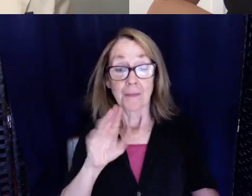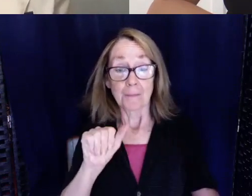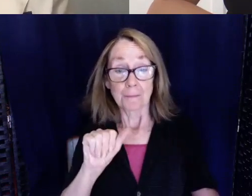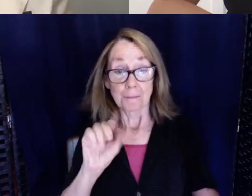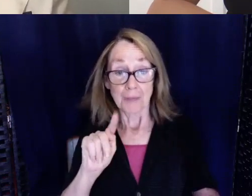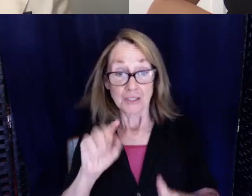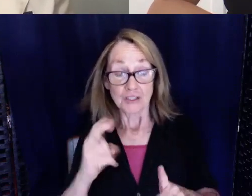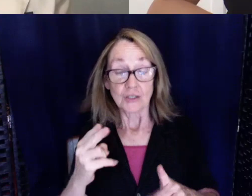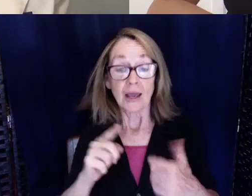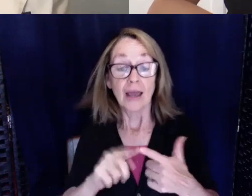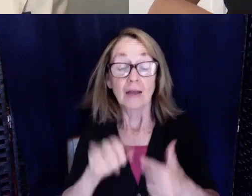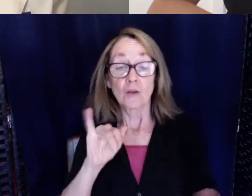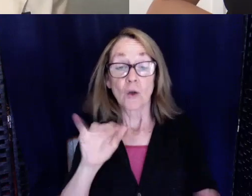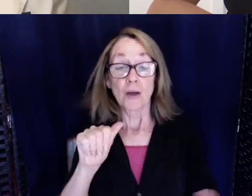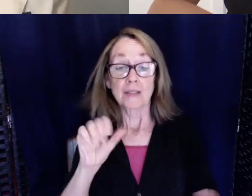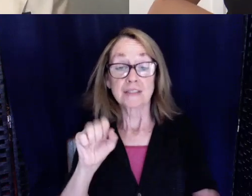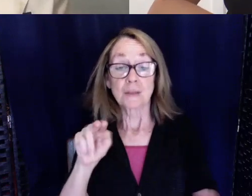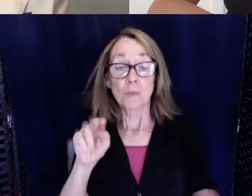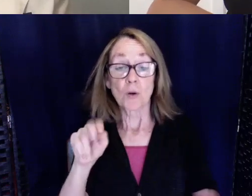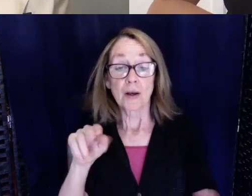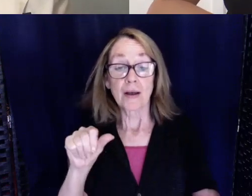dentist and Diane is working on her board exams to